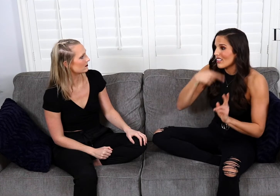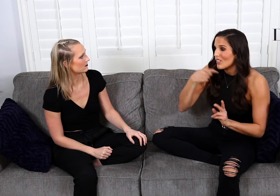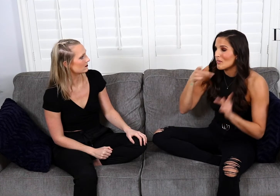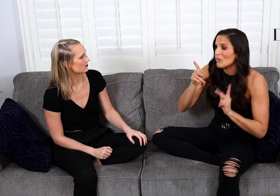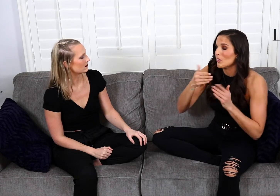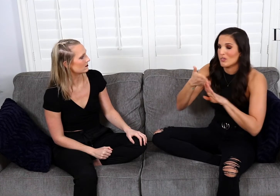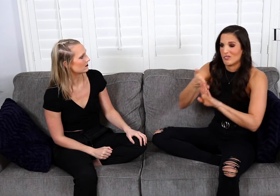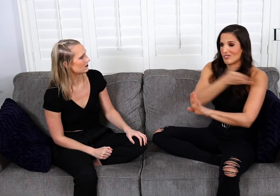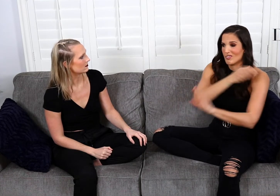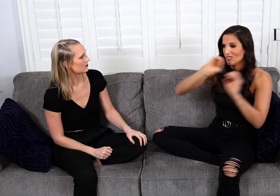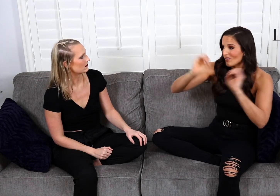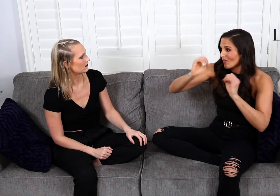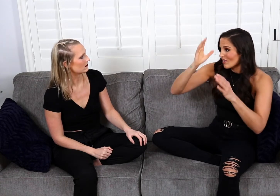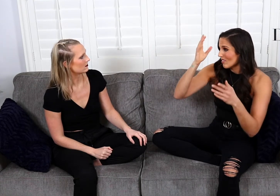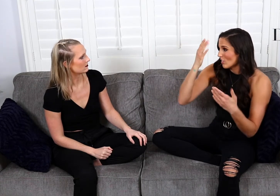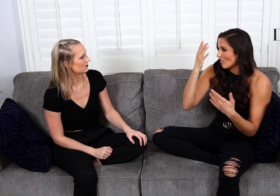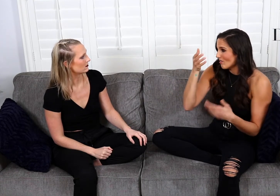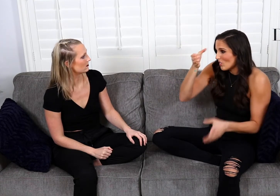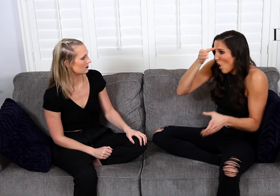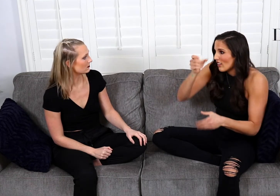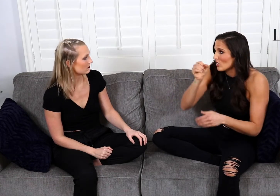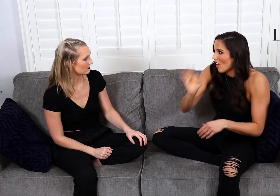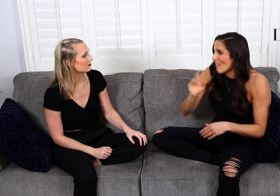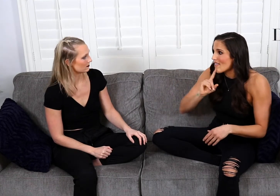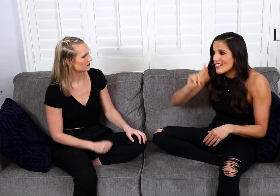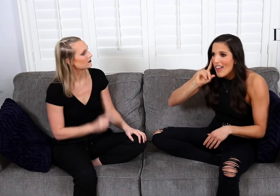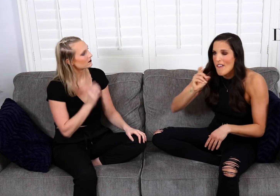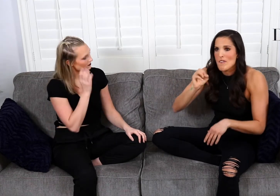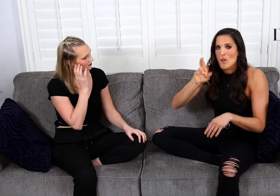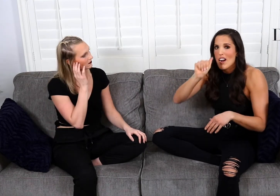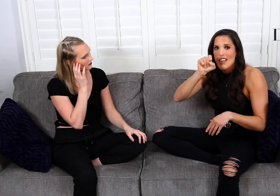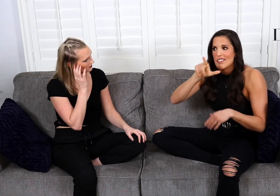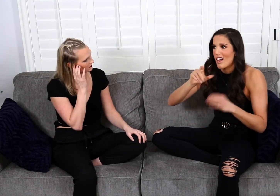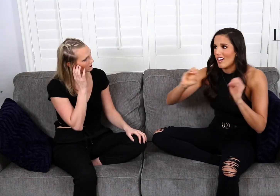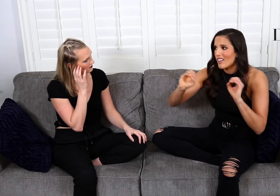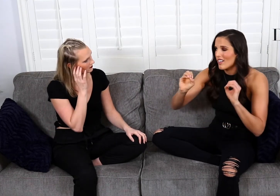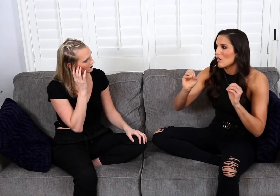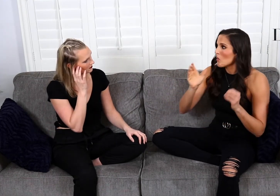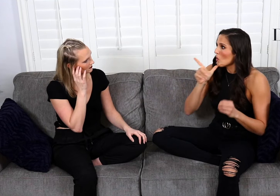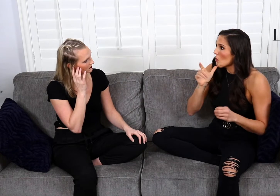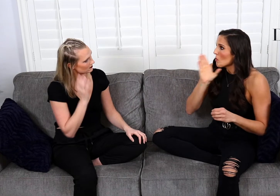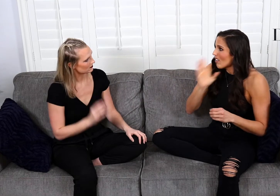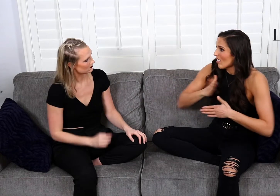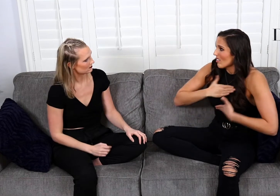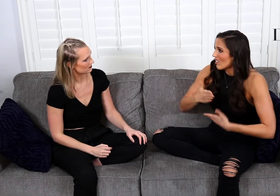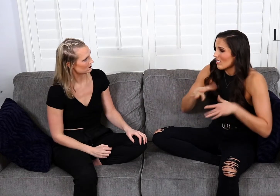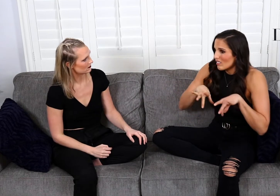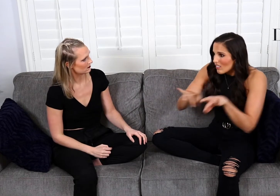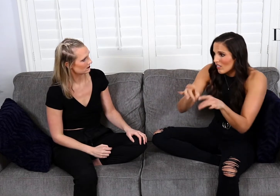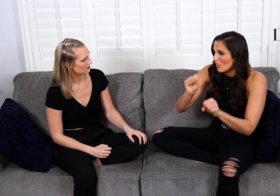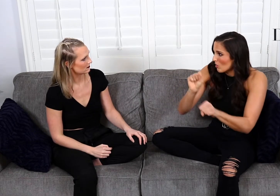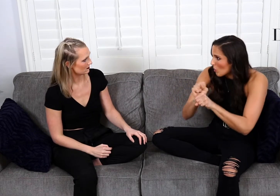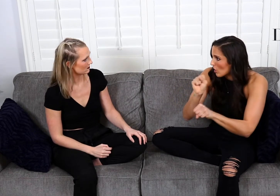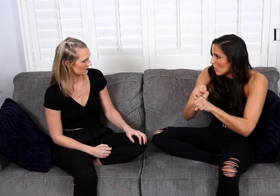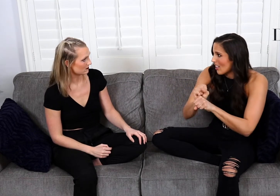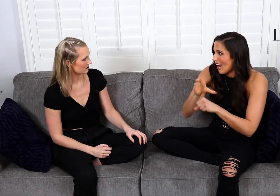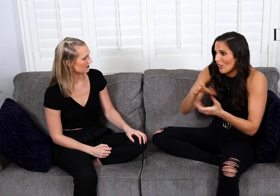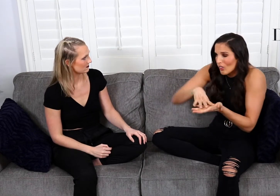hearing people, with no prior knowledge of Deaf Community or ASL, who will be willing to learn and work and